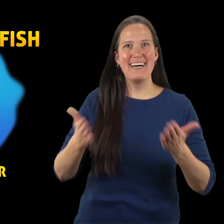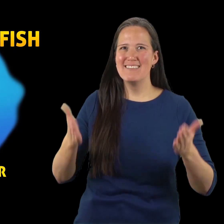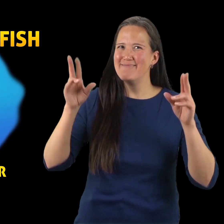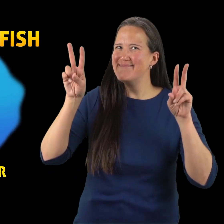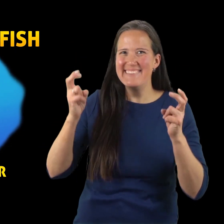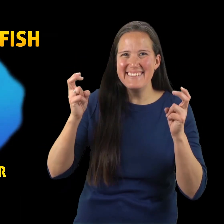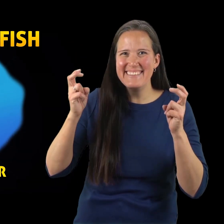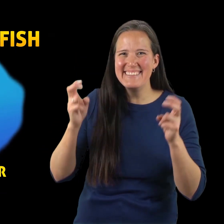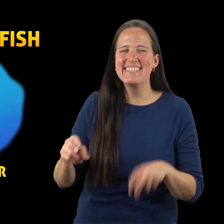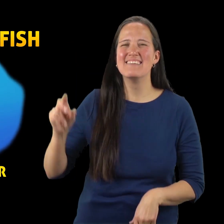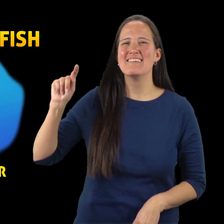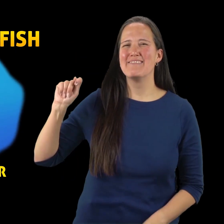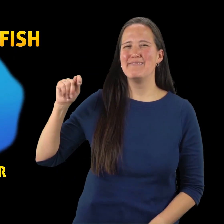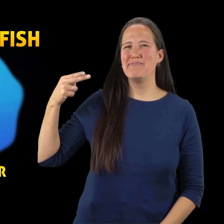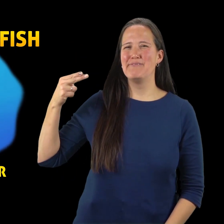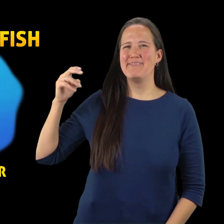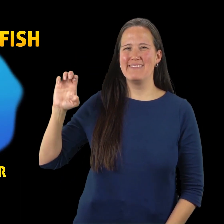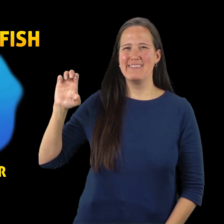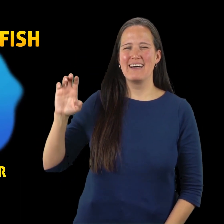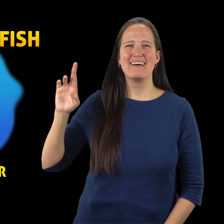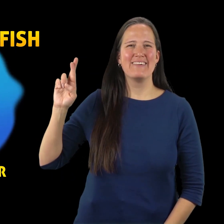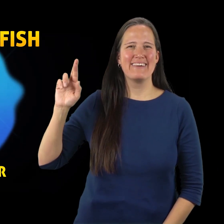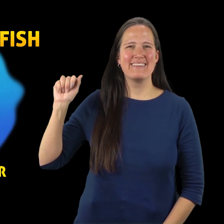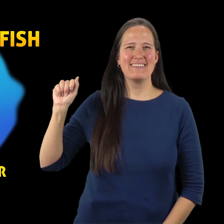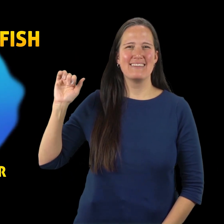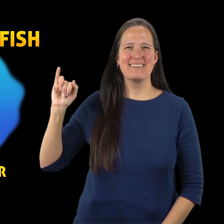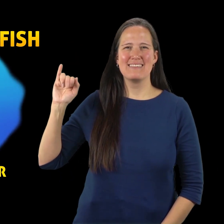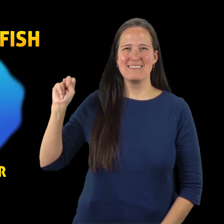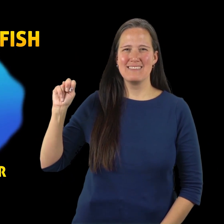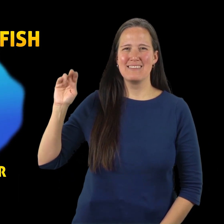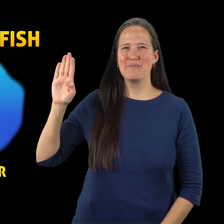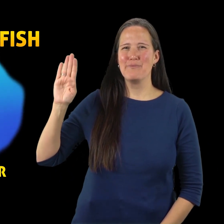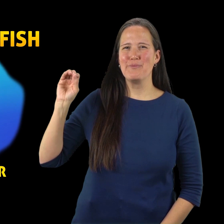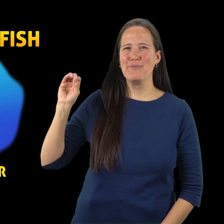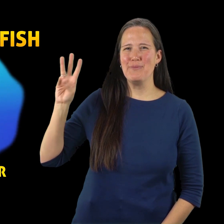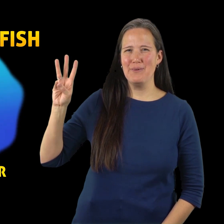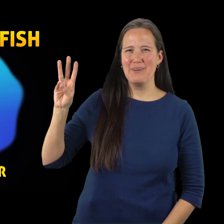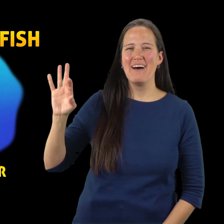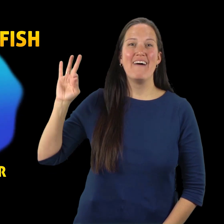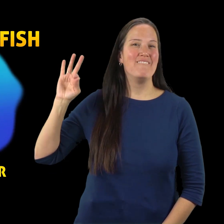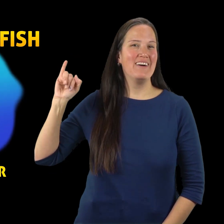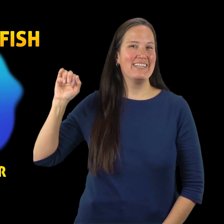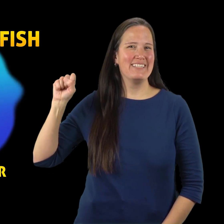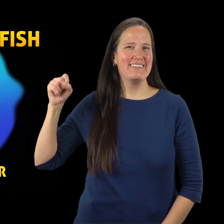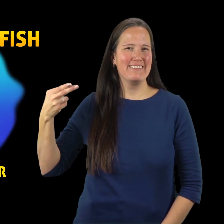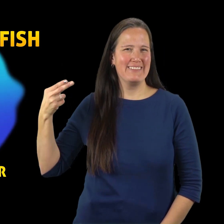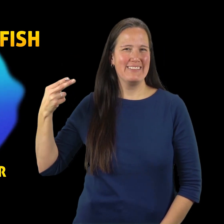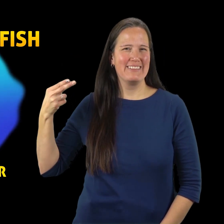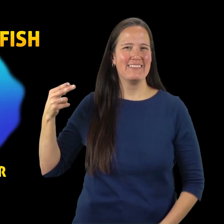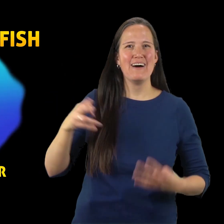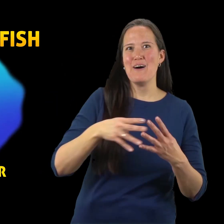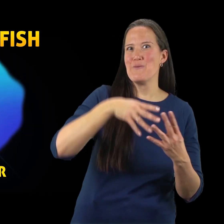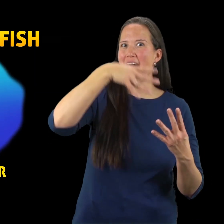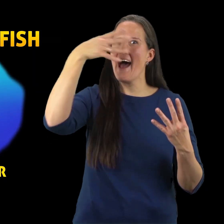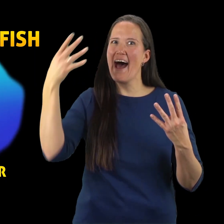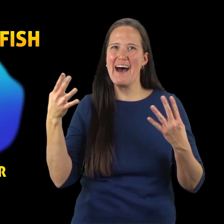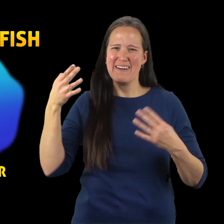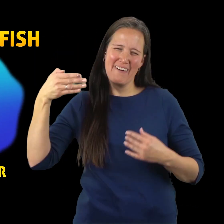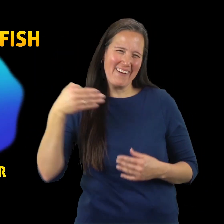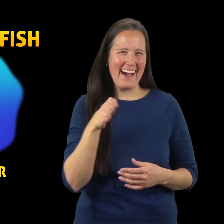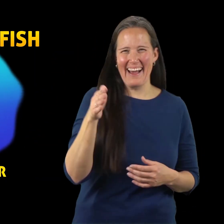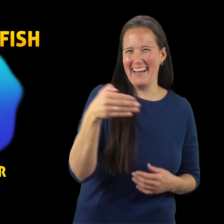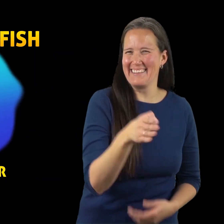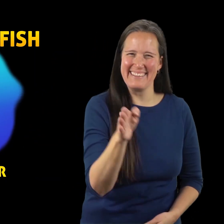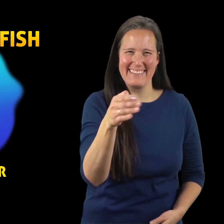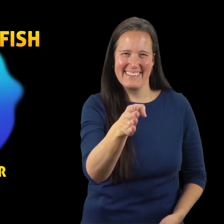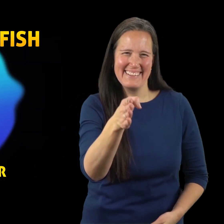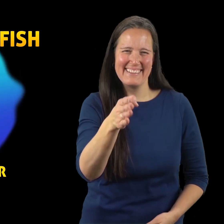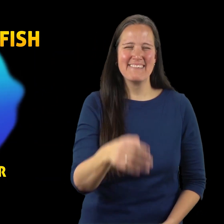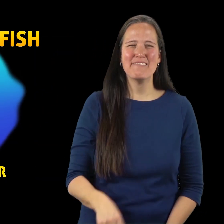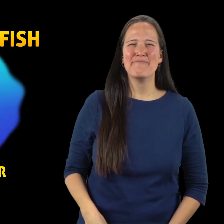The Rainbow Fish